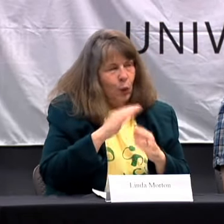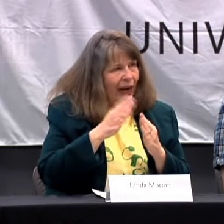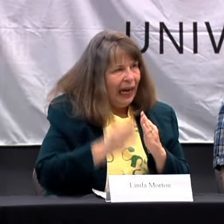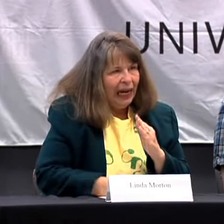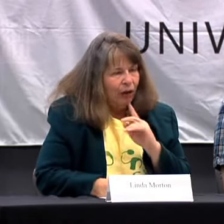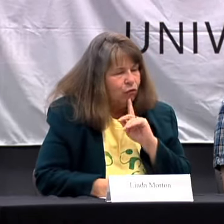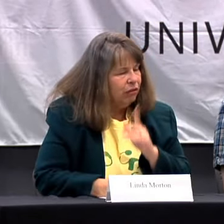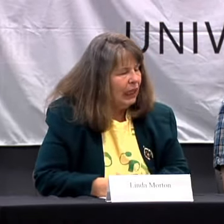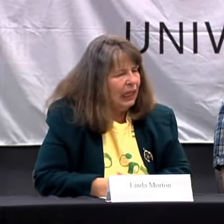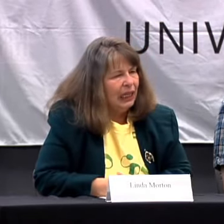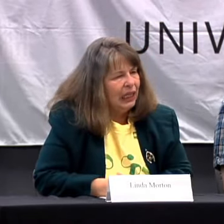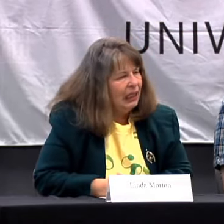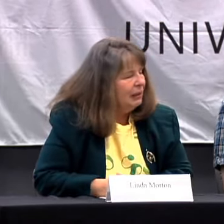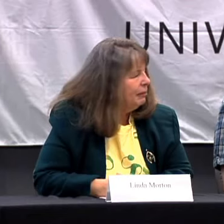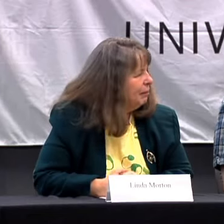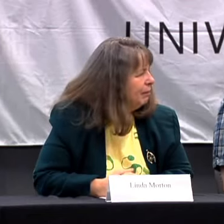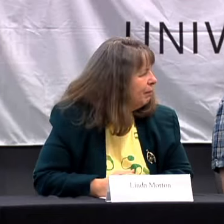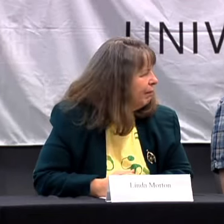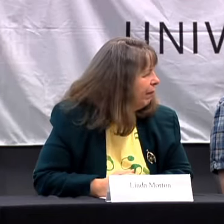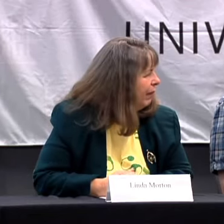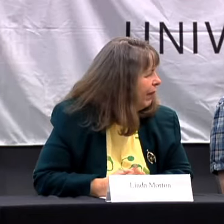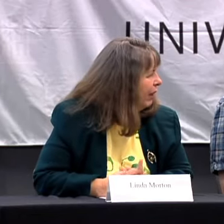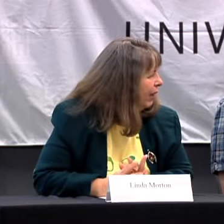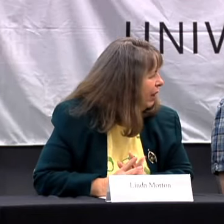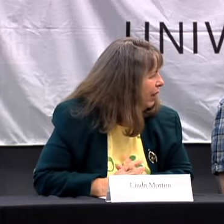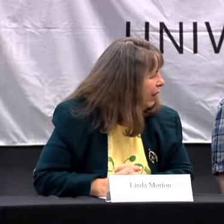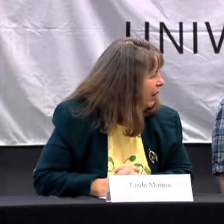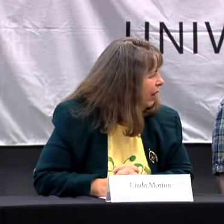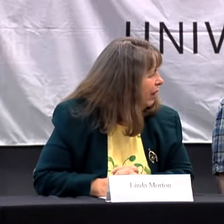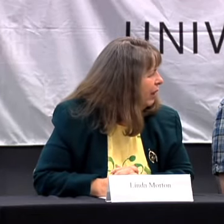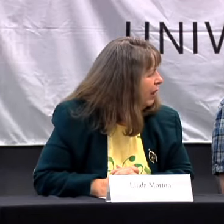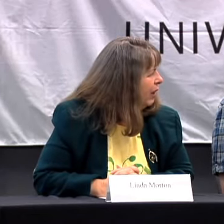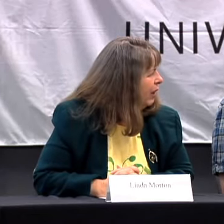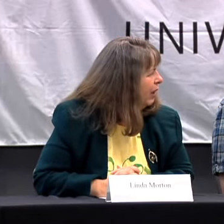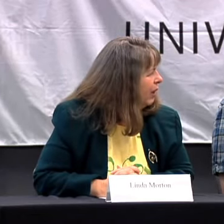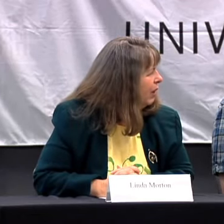COMMUNICATION, IT'S JUST A DIFFERENT WAY OF COMMUNICATION.